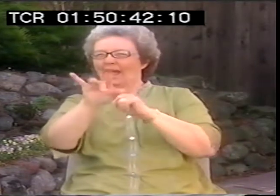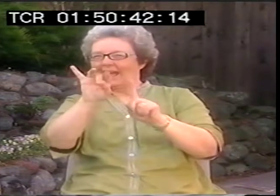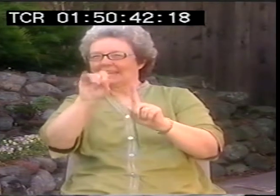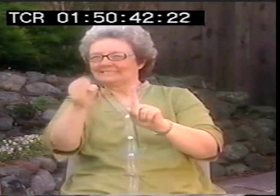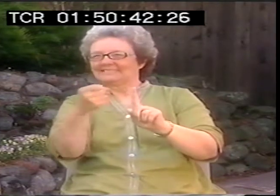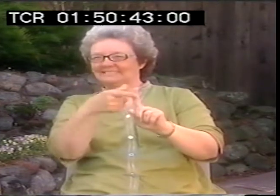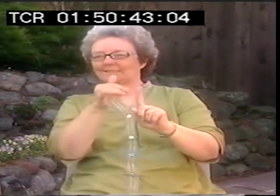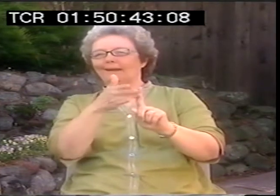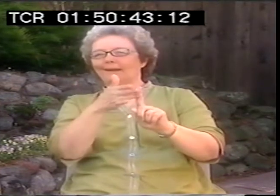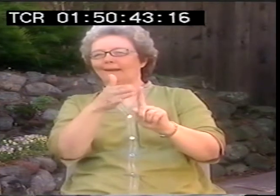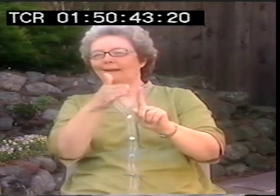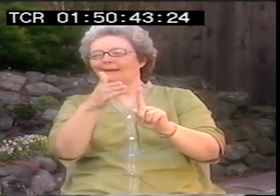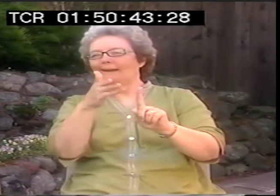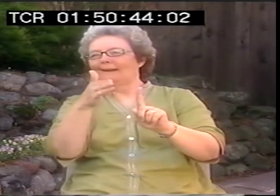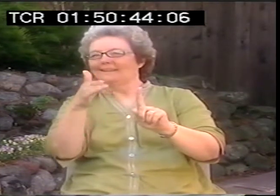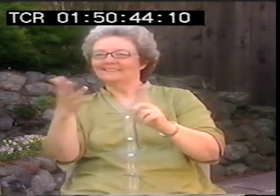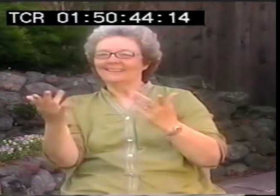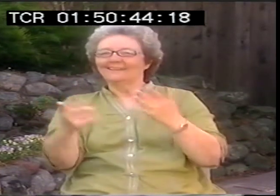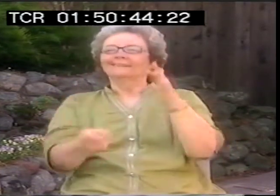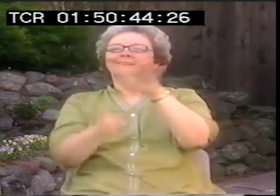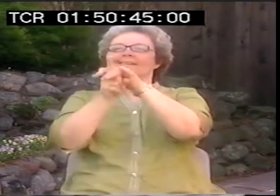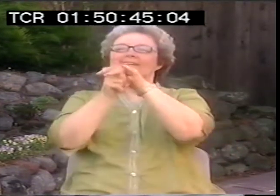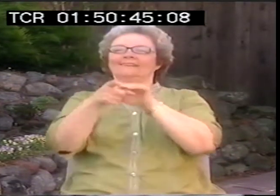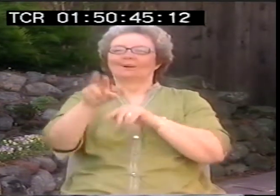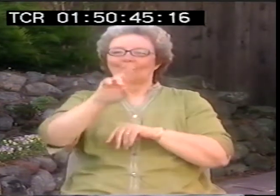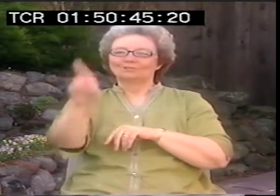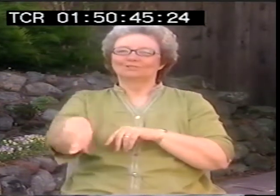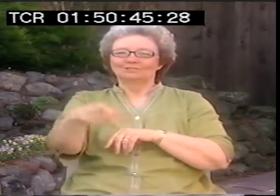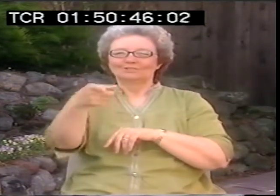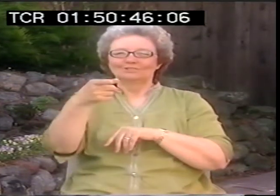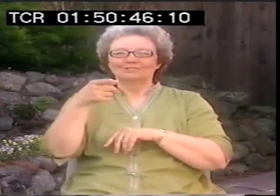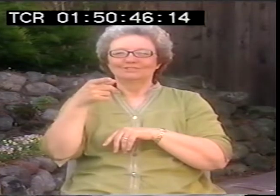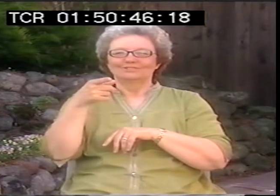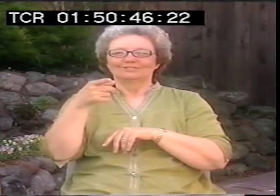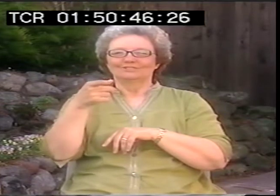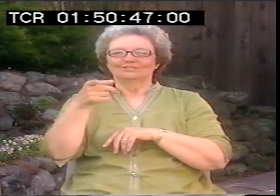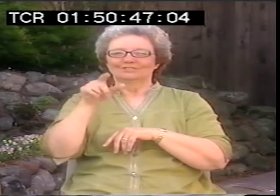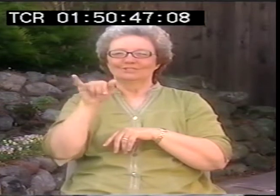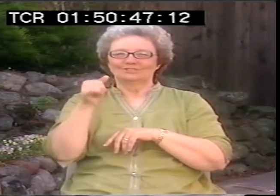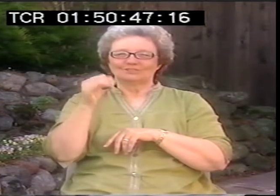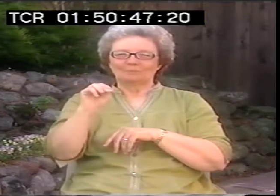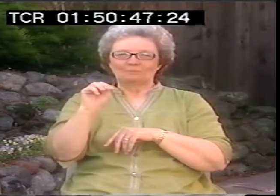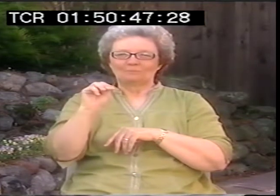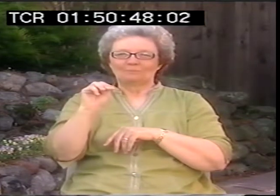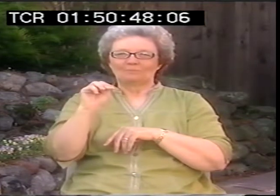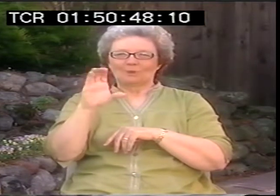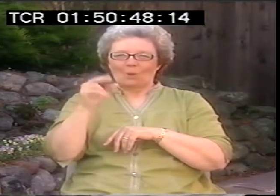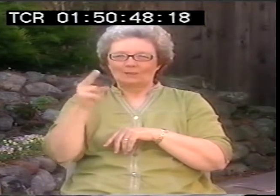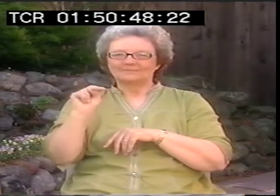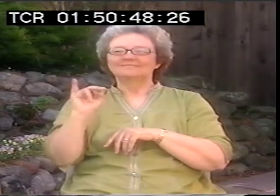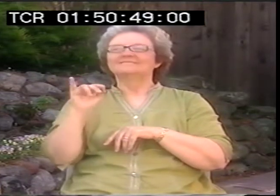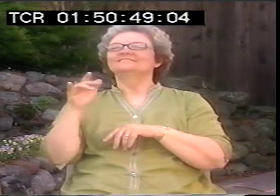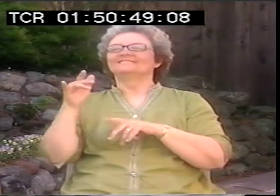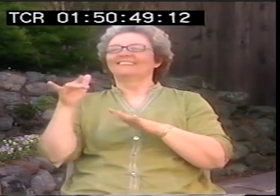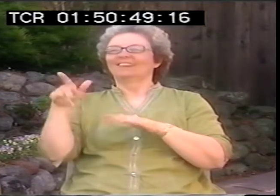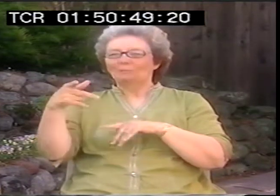And after Valli performed, that was rose the heavens. That was just it, early '80s is when people started to hear about him.